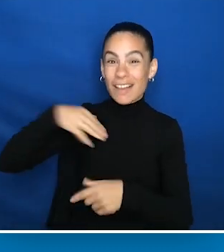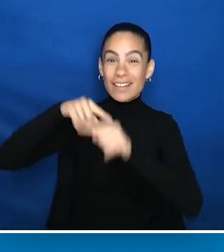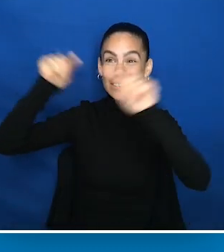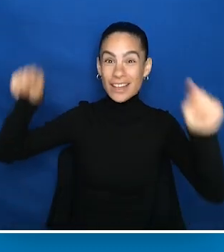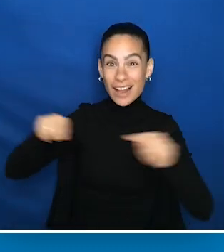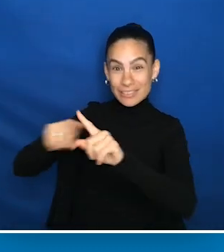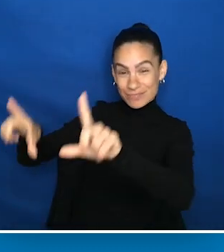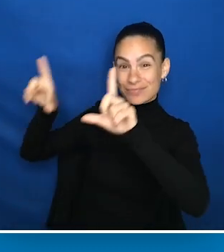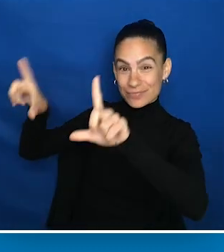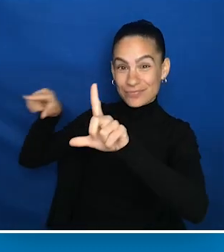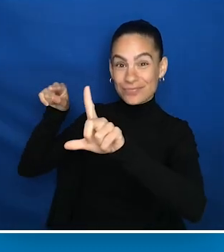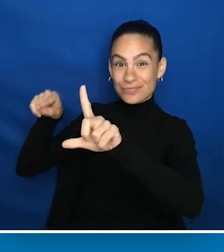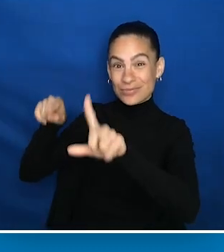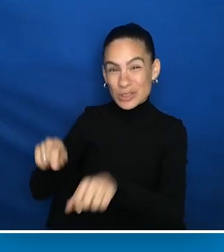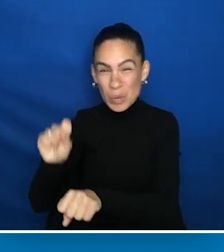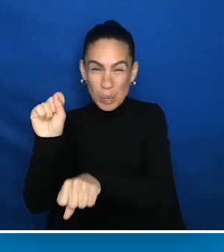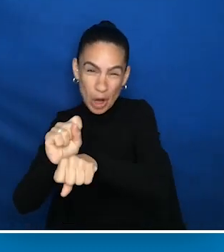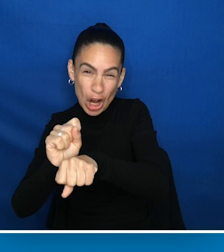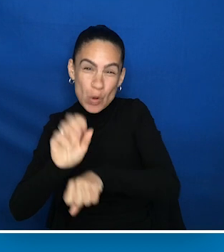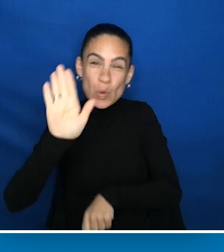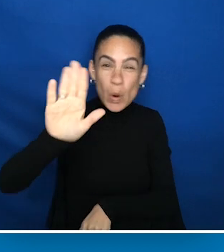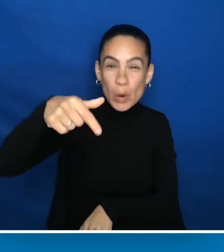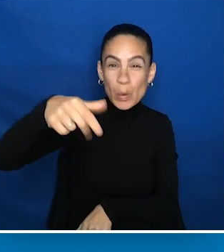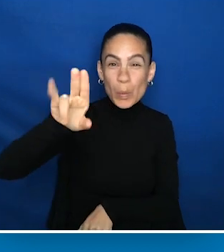And I joined shortly after my accident where I lost my arm.